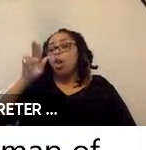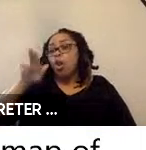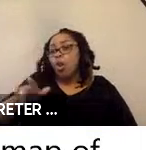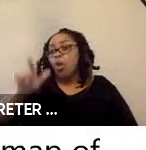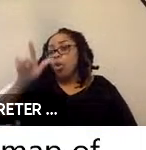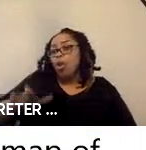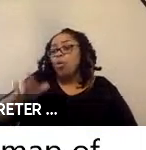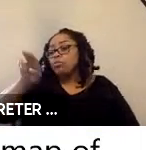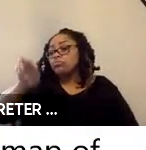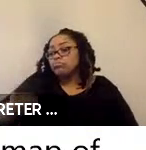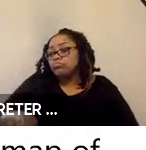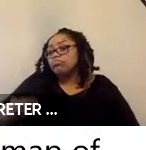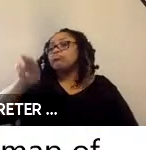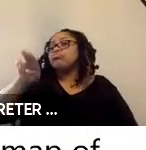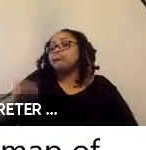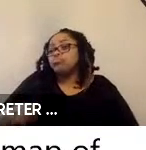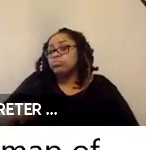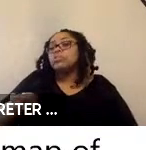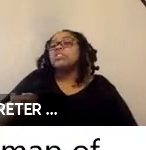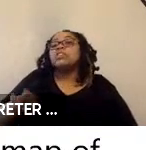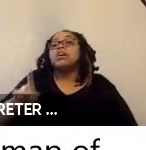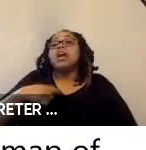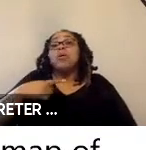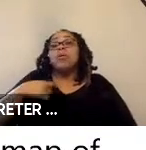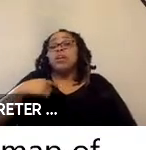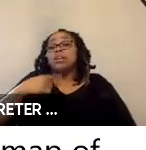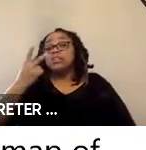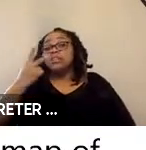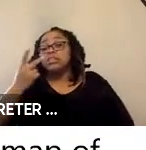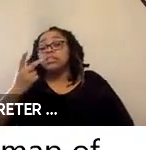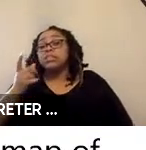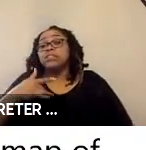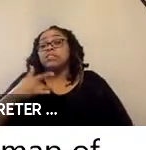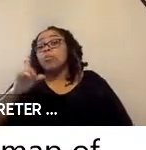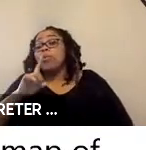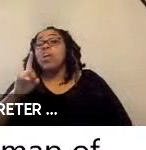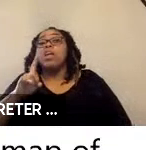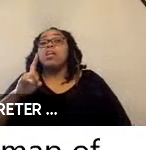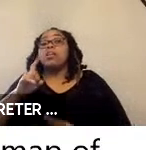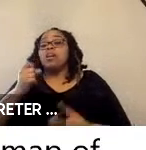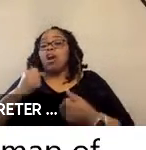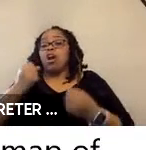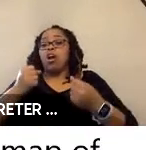case. And we can detect where the vehicle is relative to the curb, so we can position